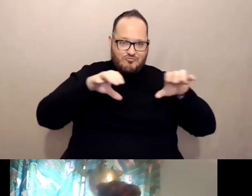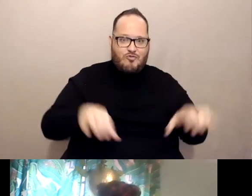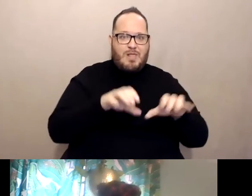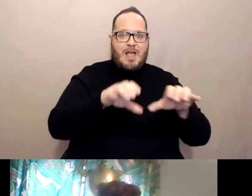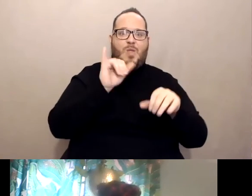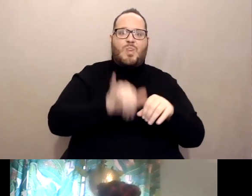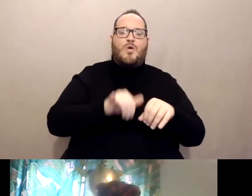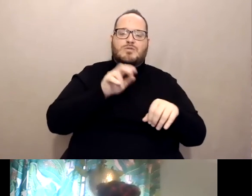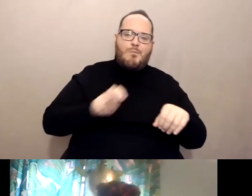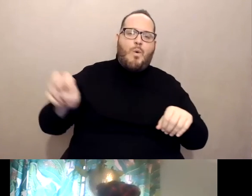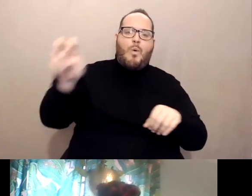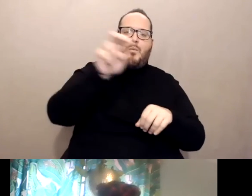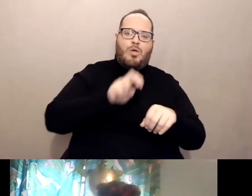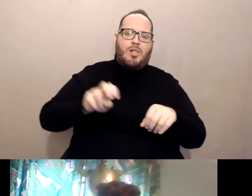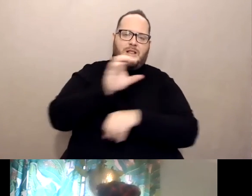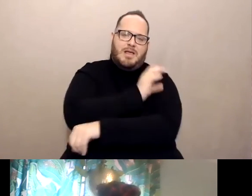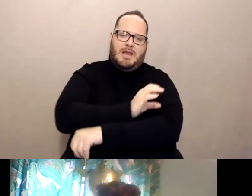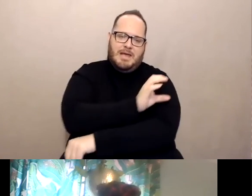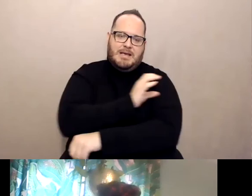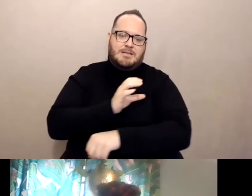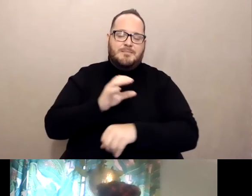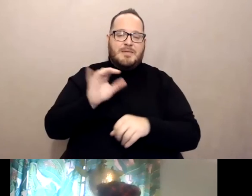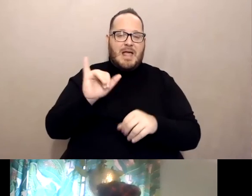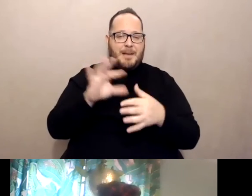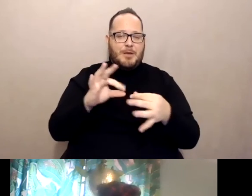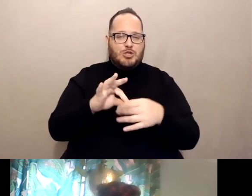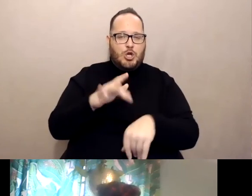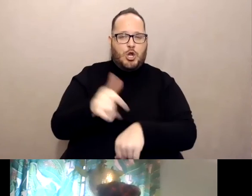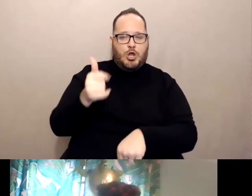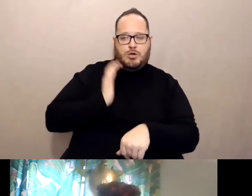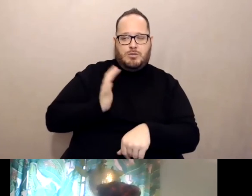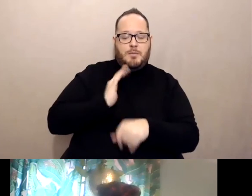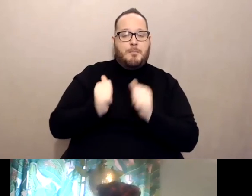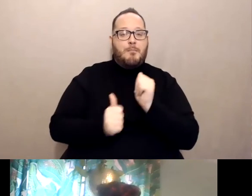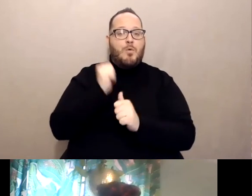As we mentioned earlier most county public health departments are also working with